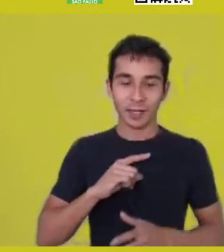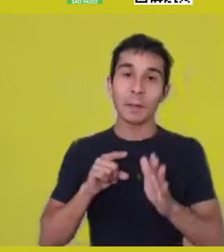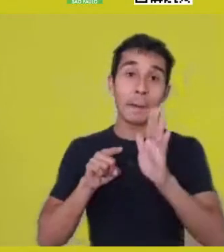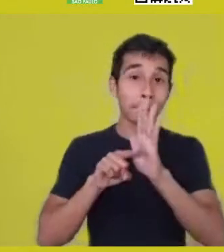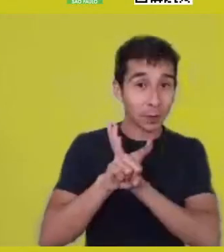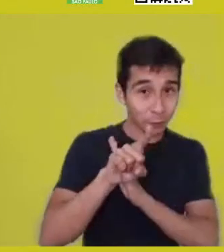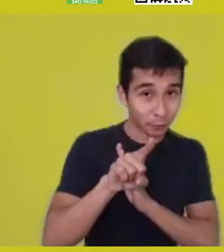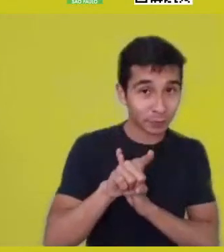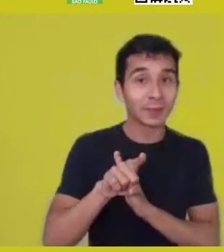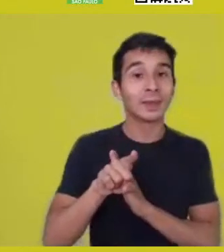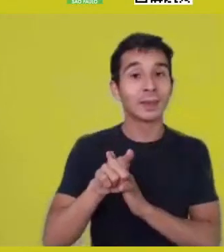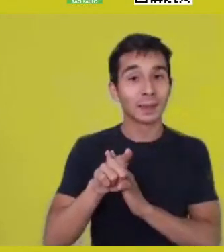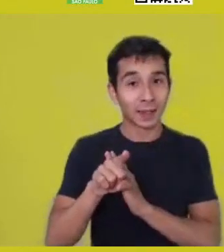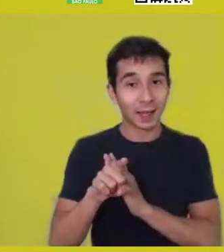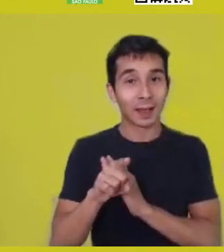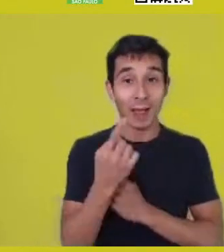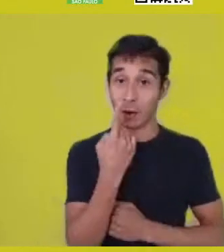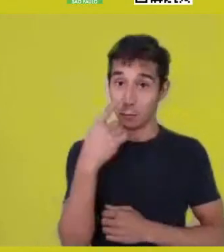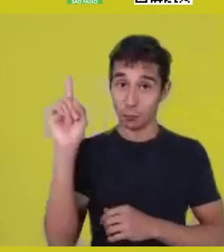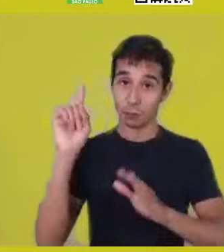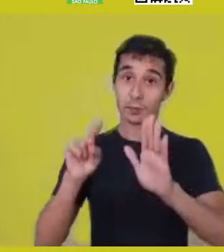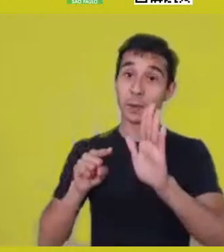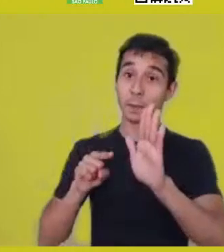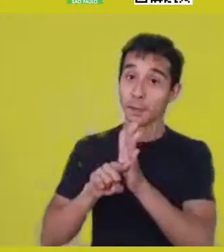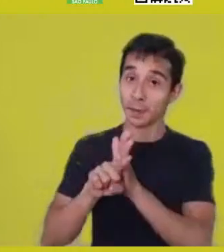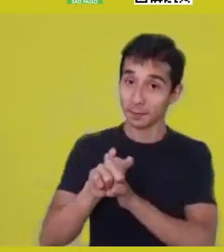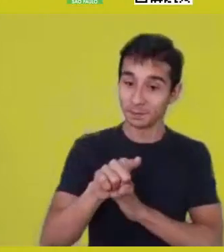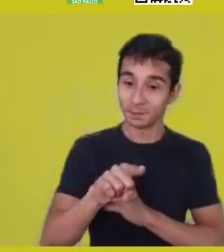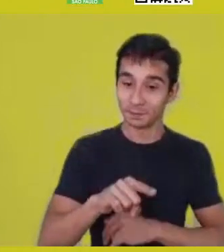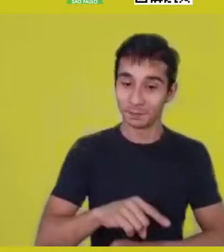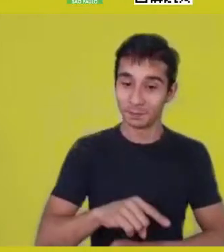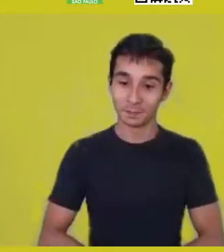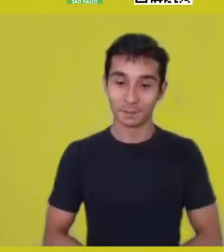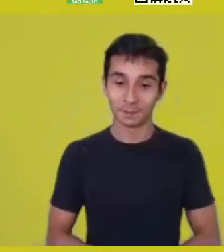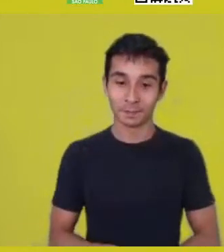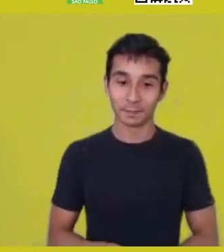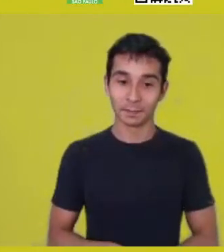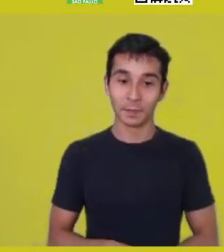and I’d like to end with it. It’s for both of you,